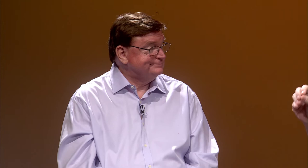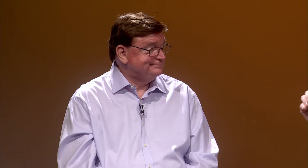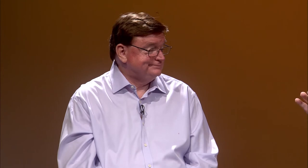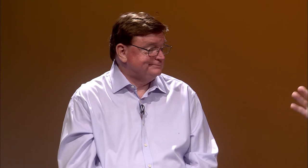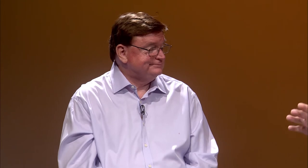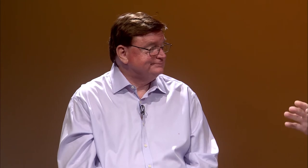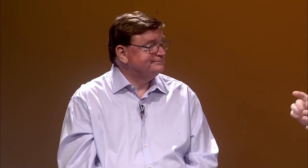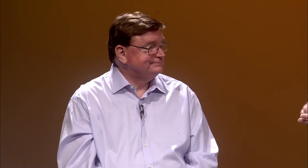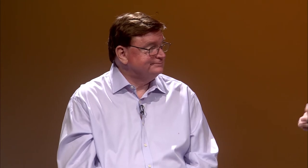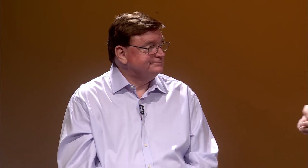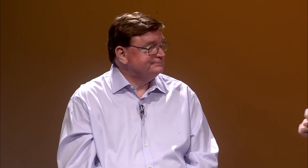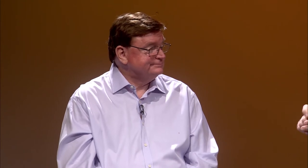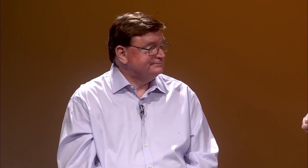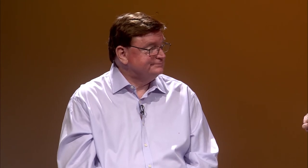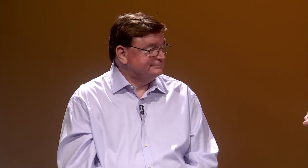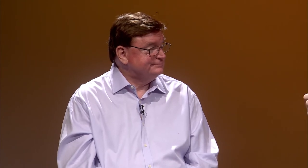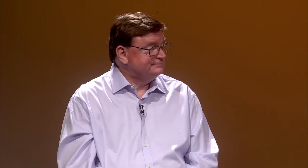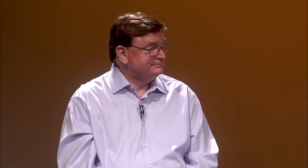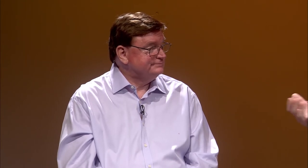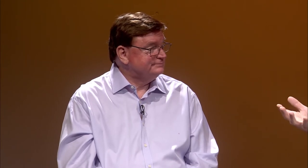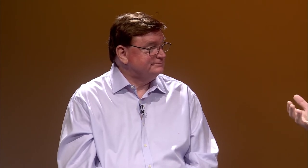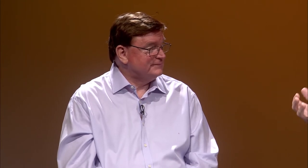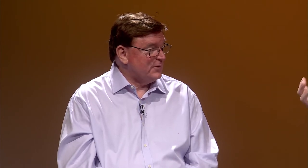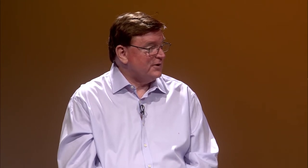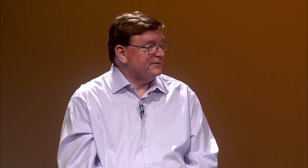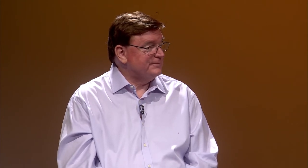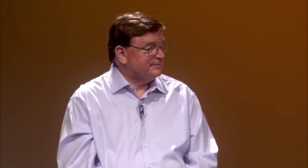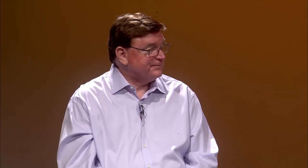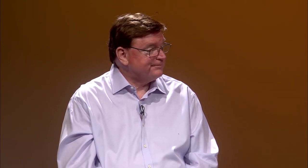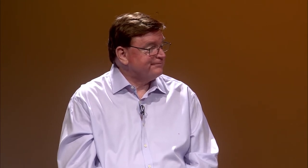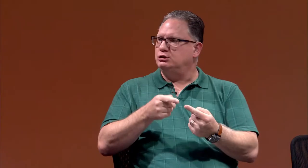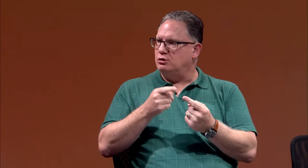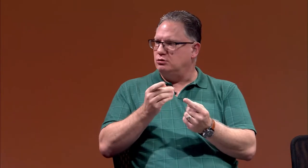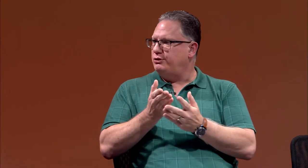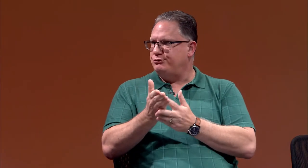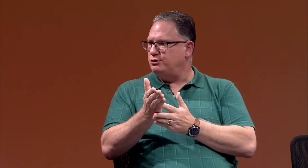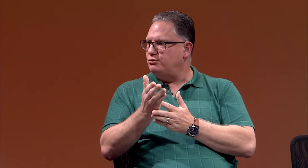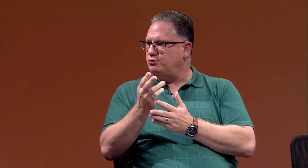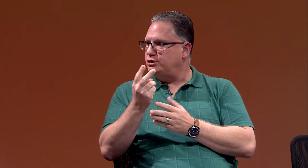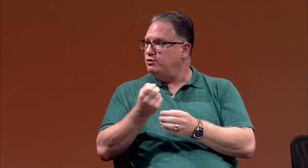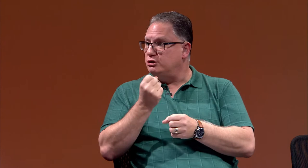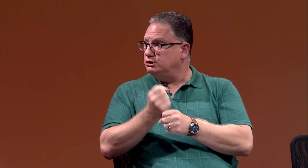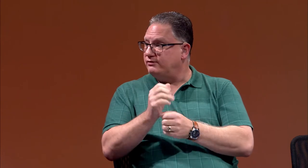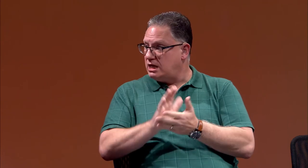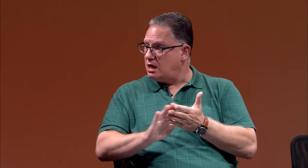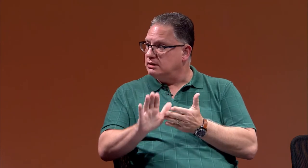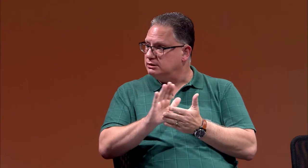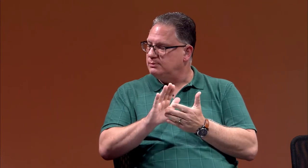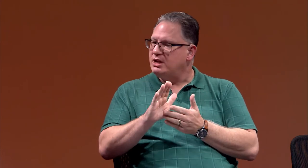no interpreters, no note-takers, anything. So I struggled through two years of college.